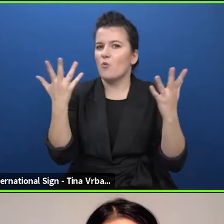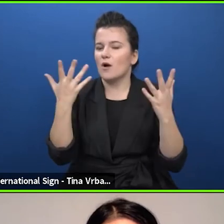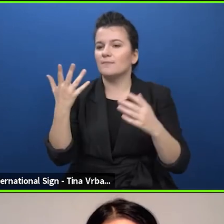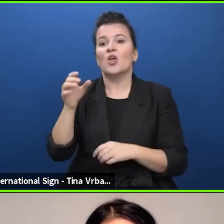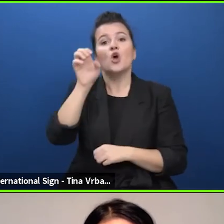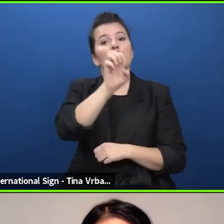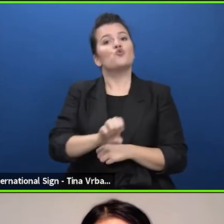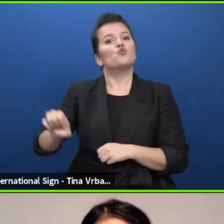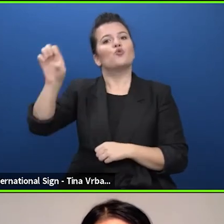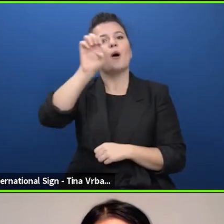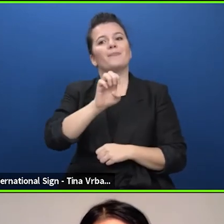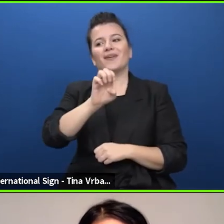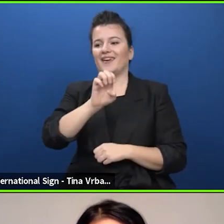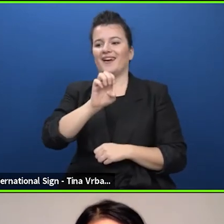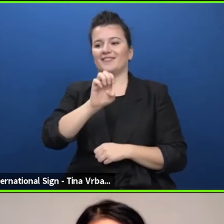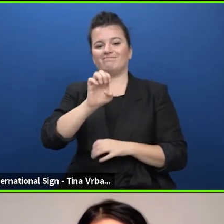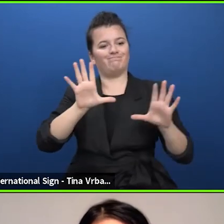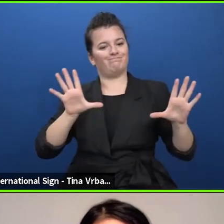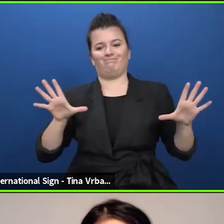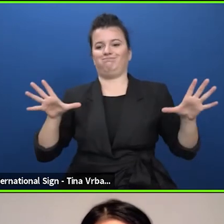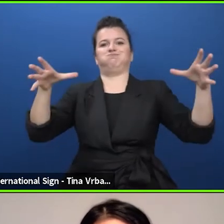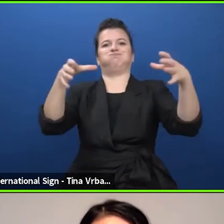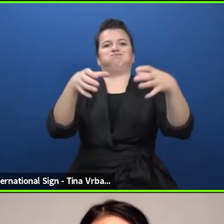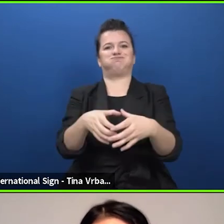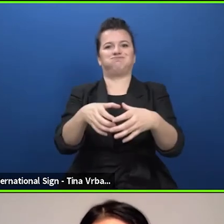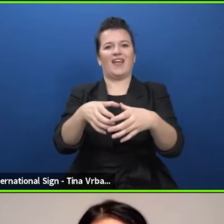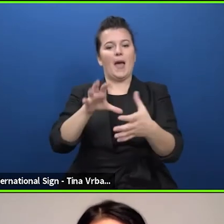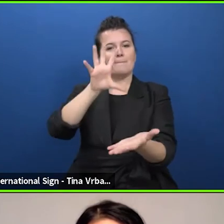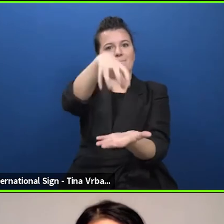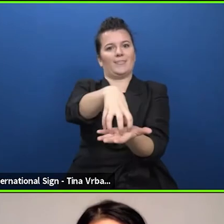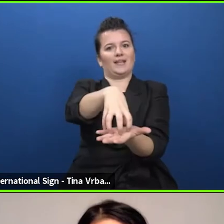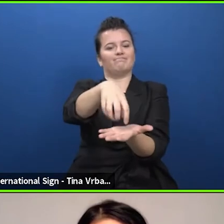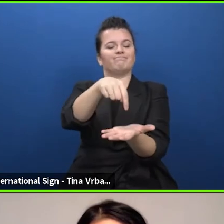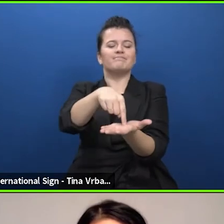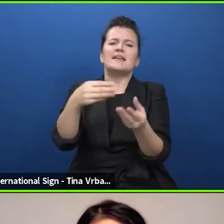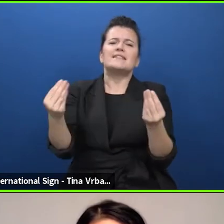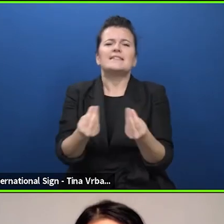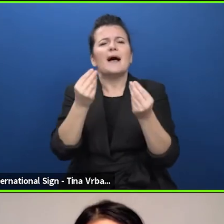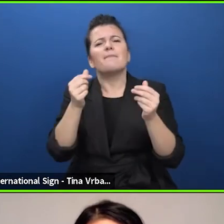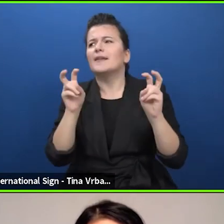obviously in the setting which is close to theatres and performing arts reality is close